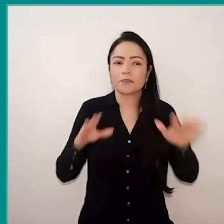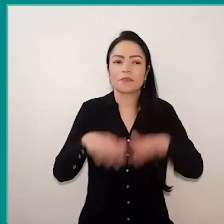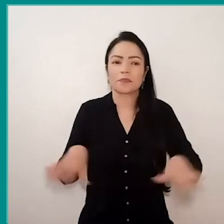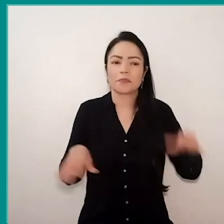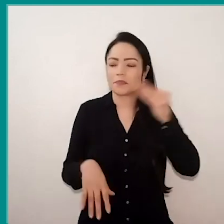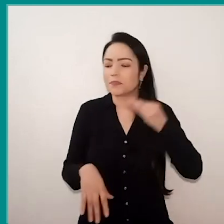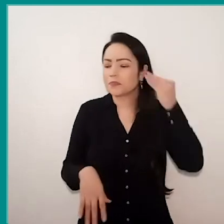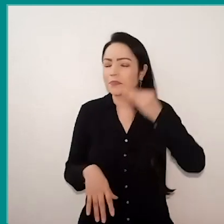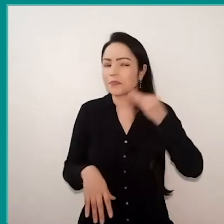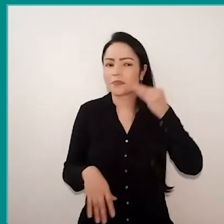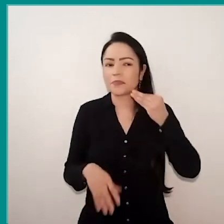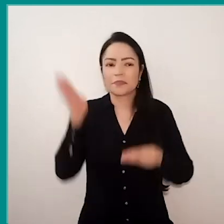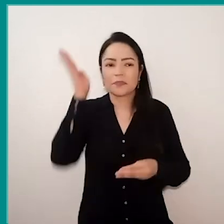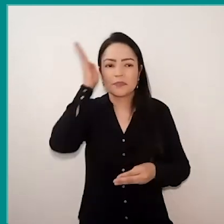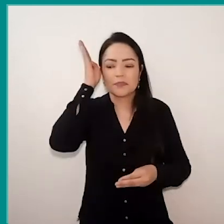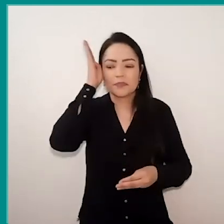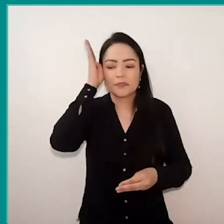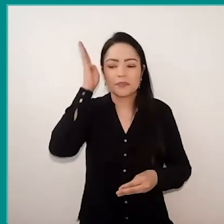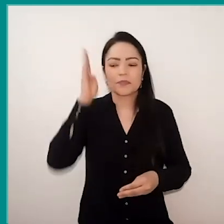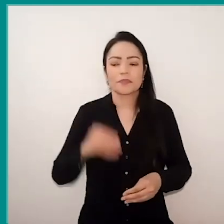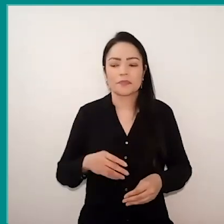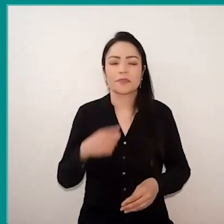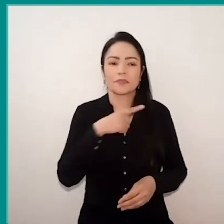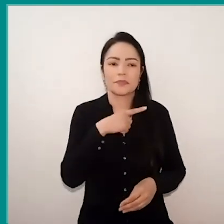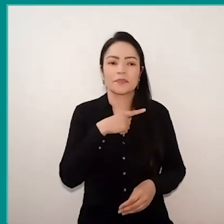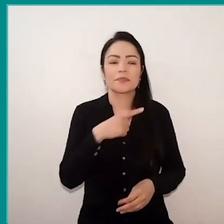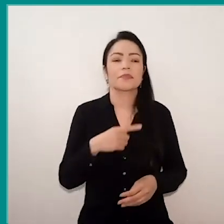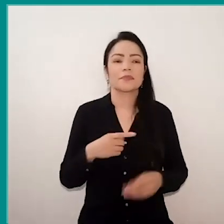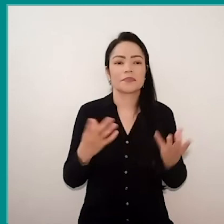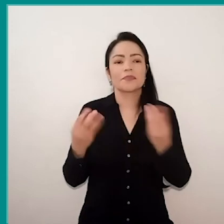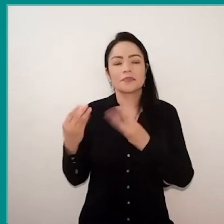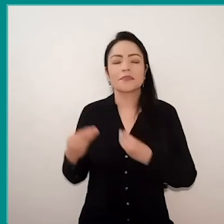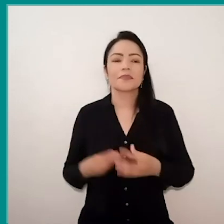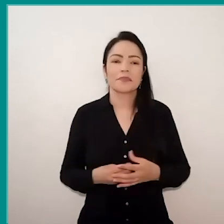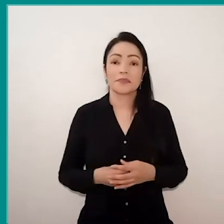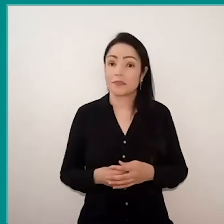at Sesc, it has been a lot, let's say, with a lot of problems